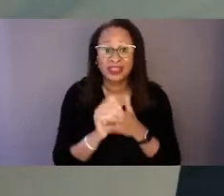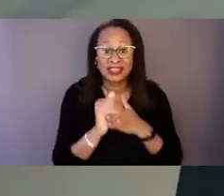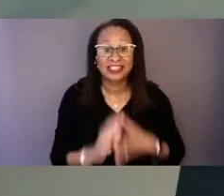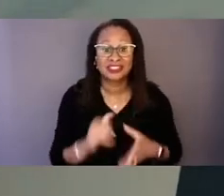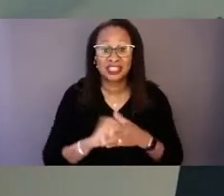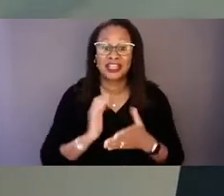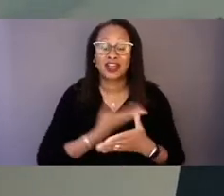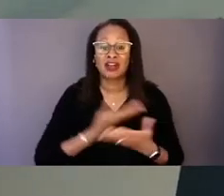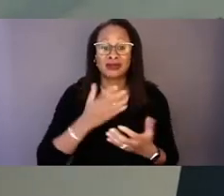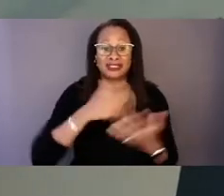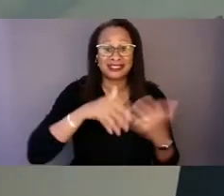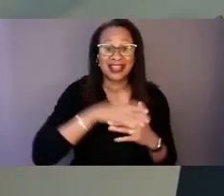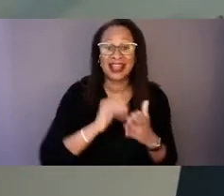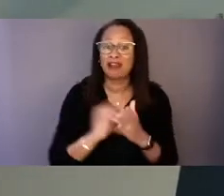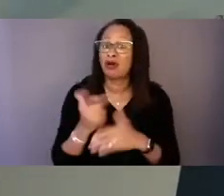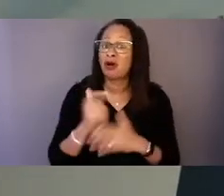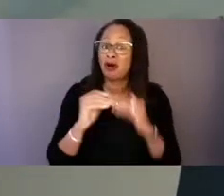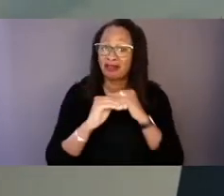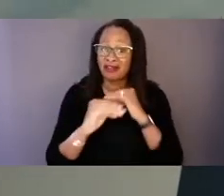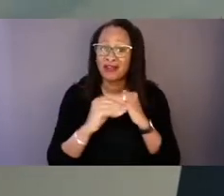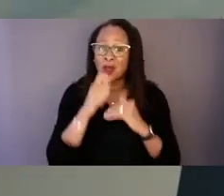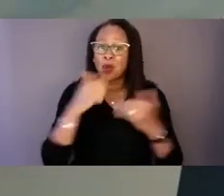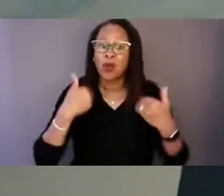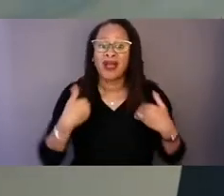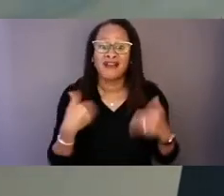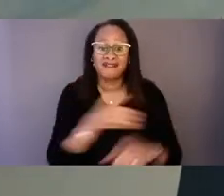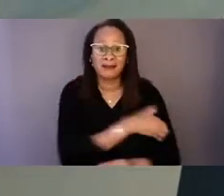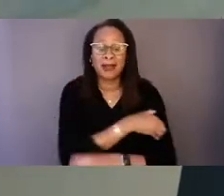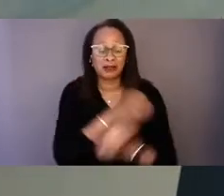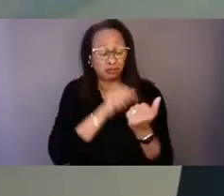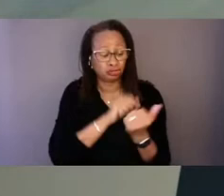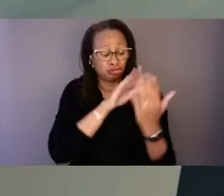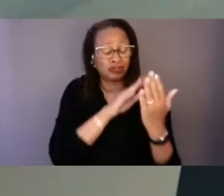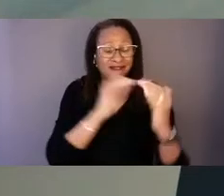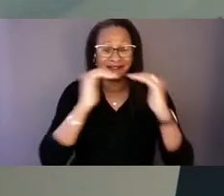who hold the power to address the inequities in our crisis response system,